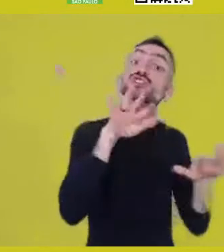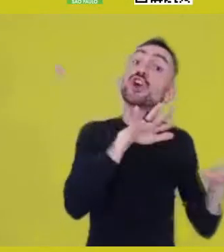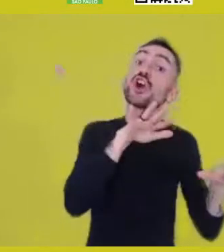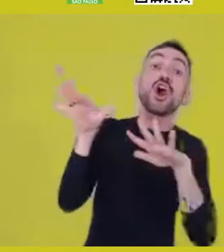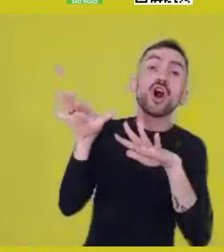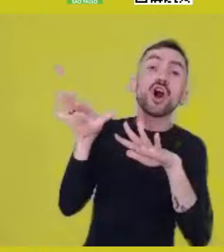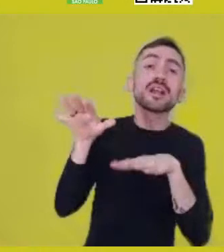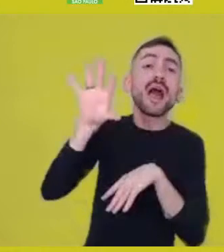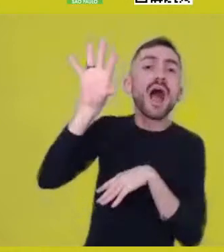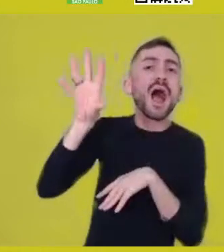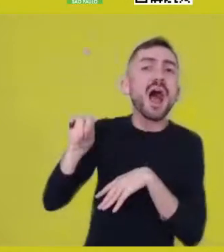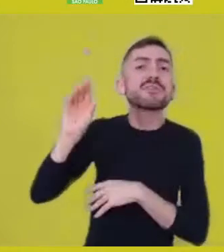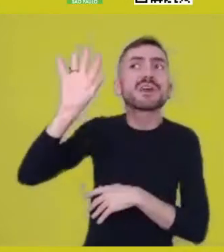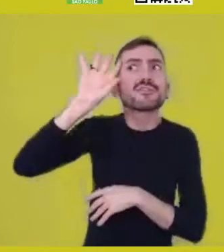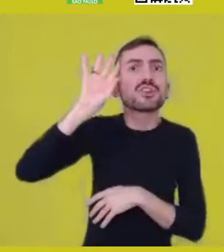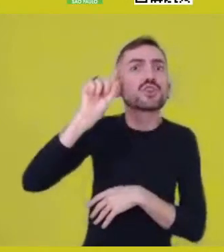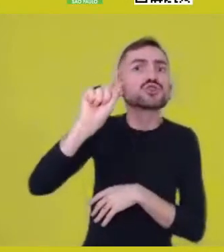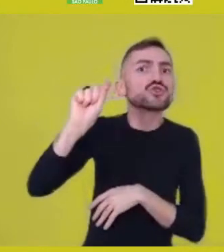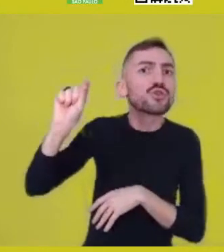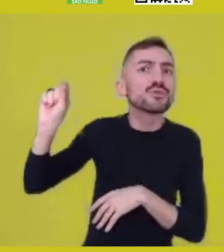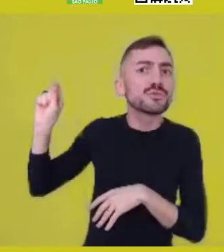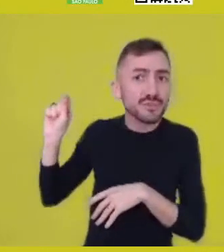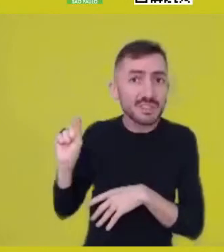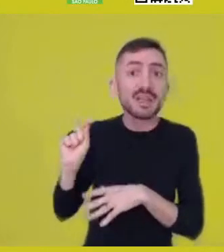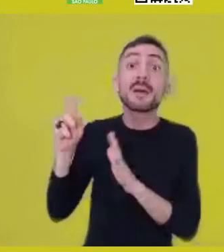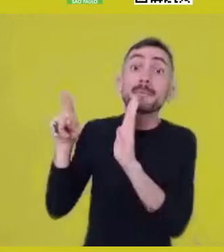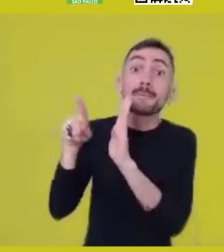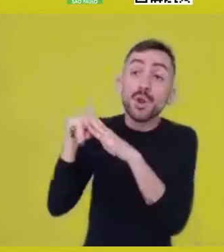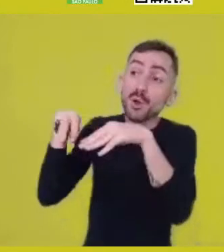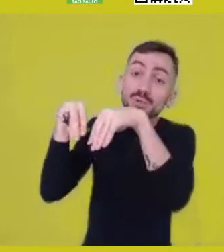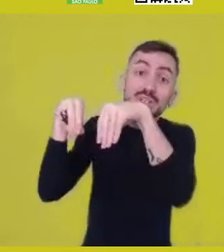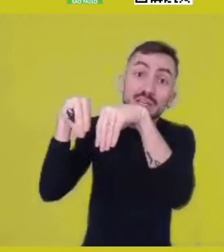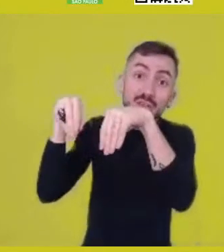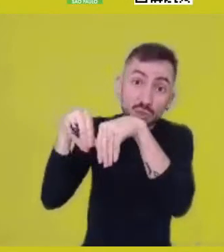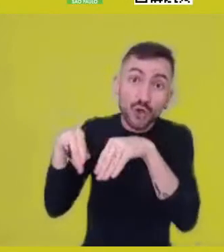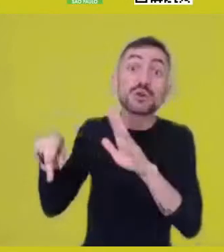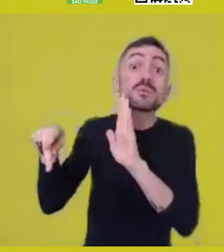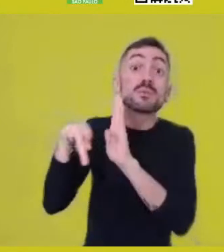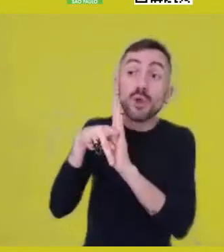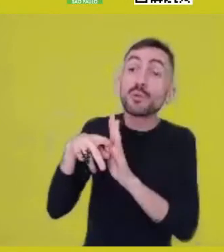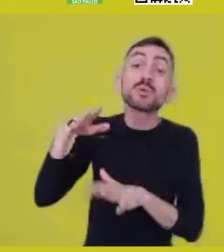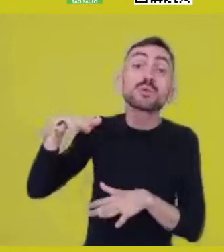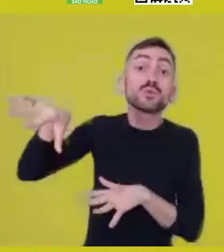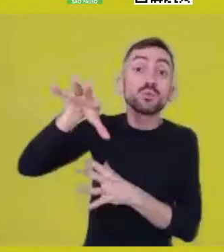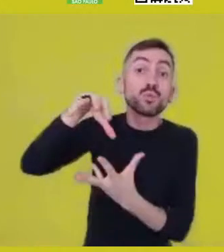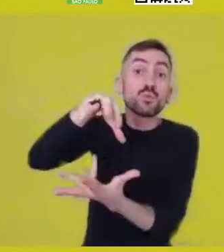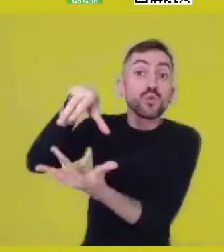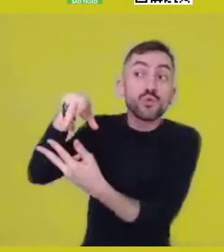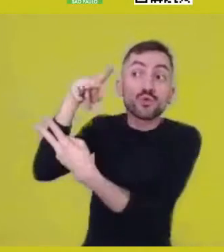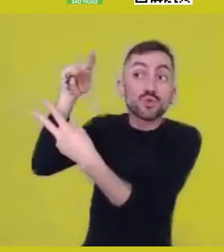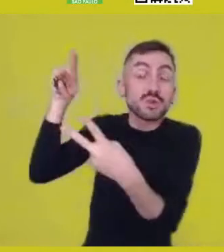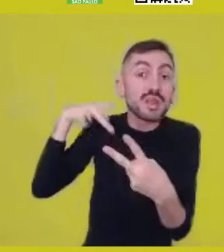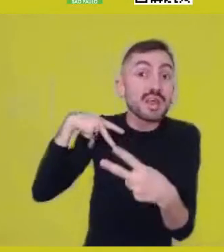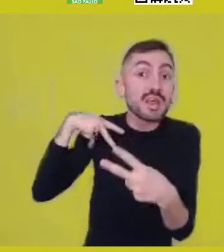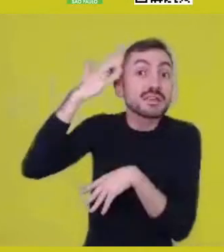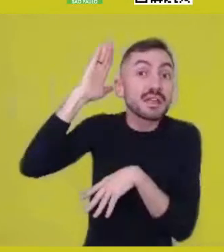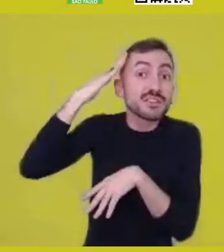within those territories, within those world realities, and then you understand you’ll find answers for anything.